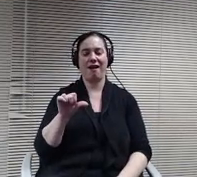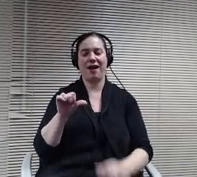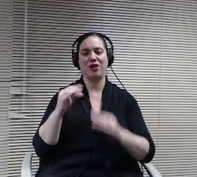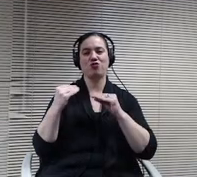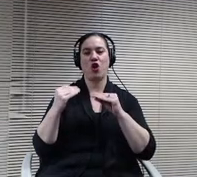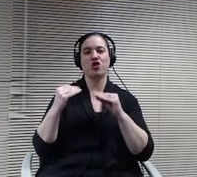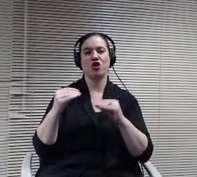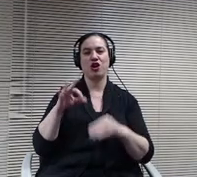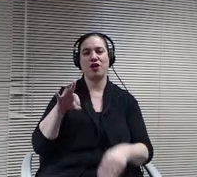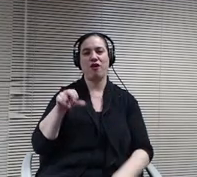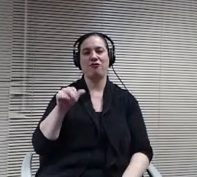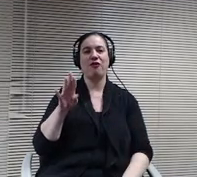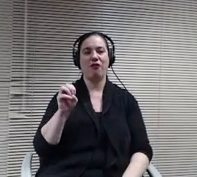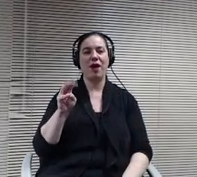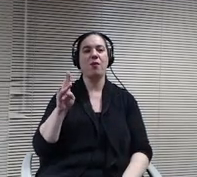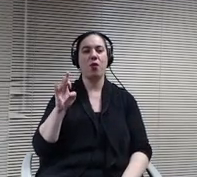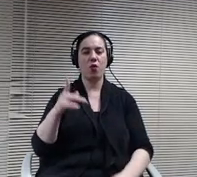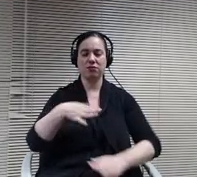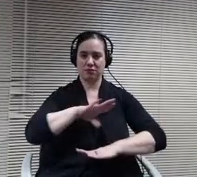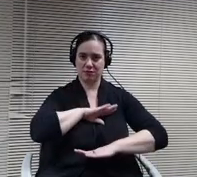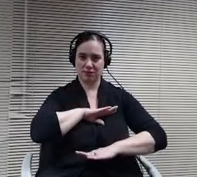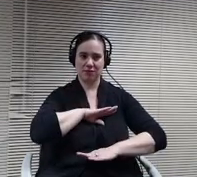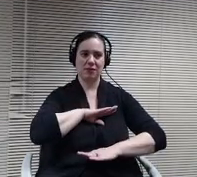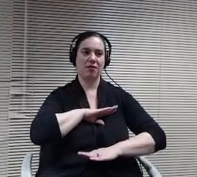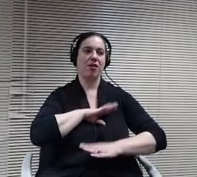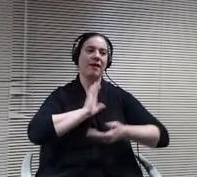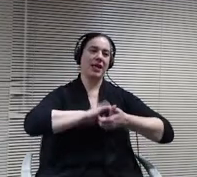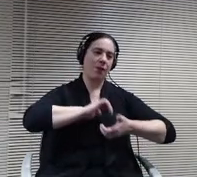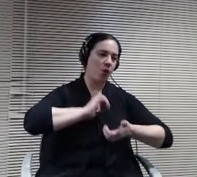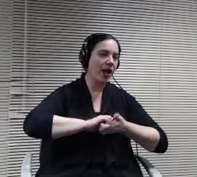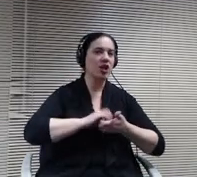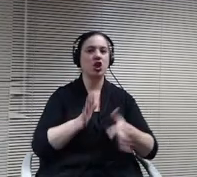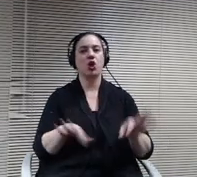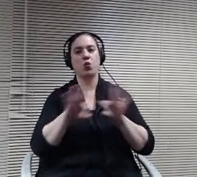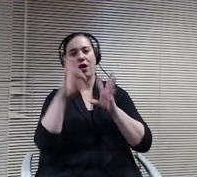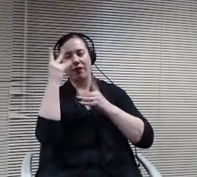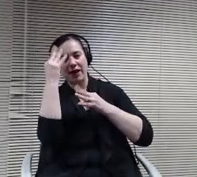collaboration, critical thinking, communication, and a rigorous experience in the classes that they're taking.